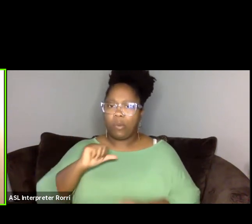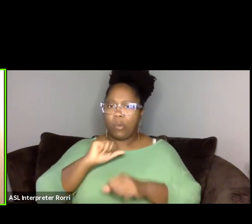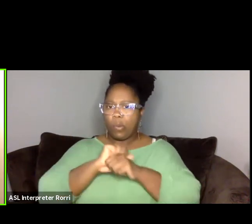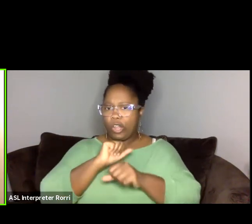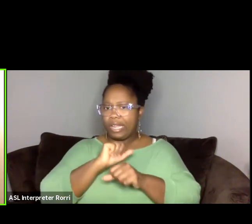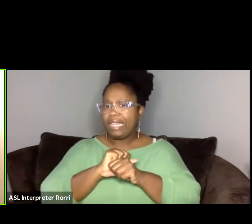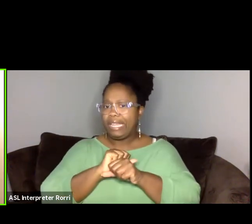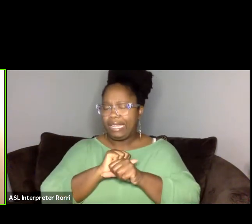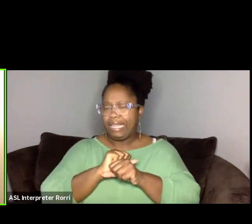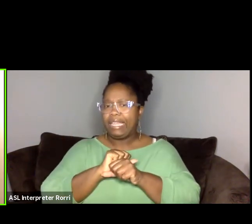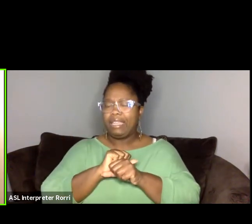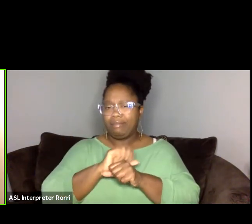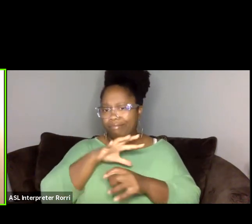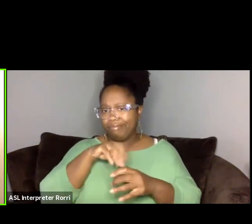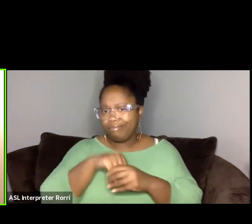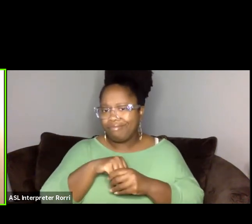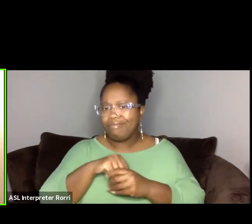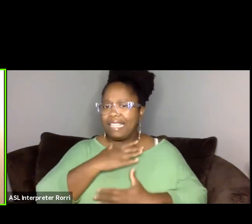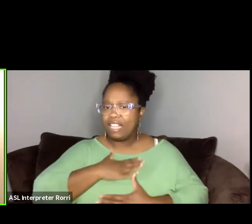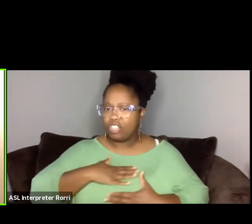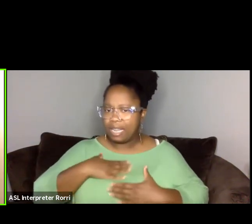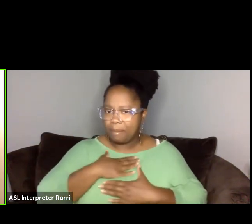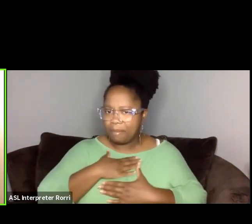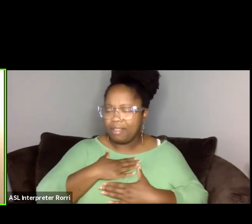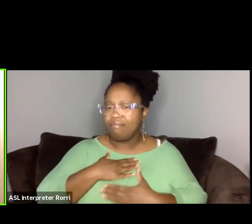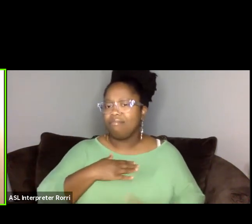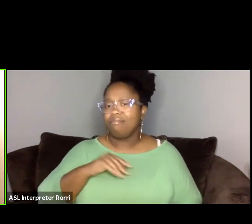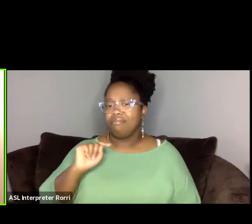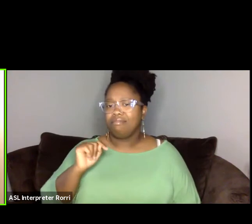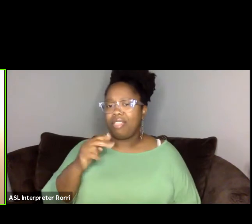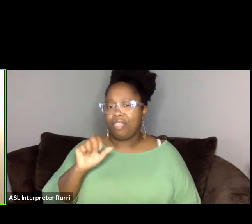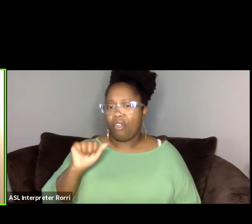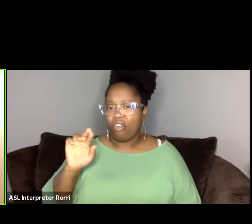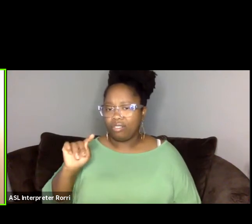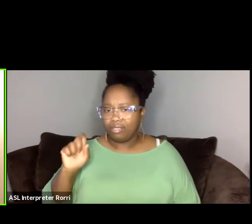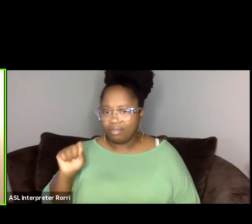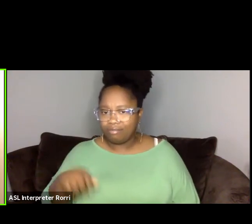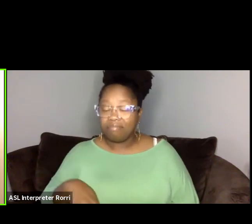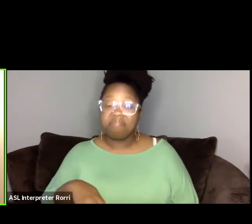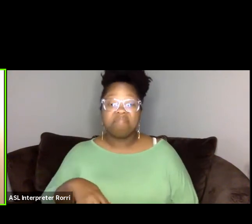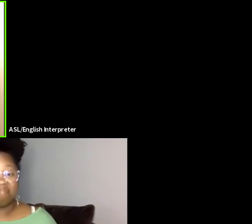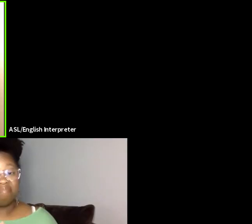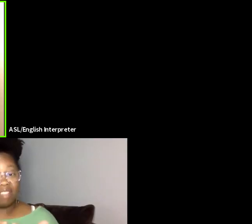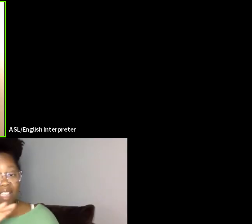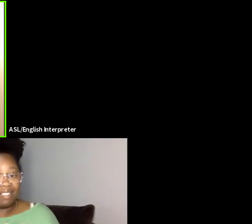and the arts and also as academics. And you know, just creating a space